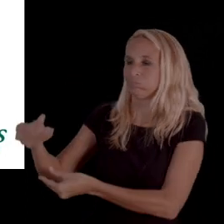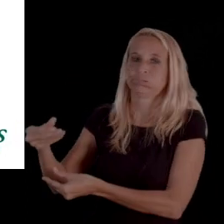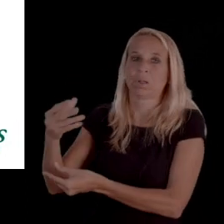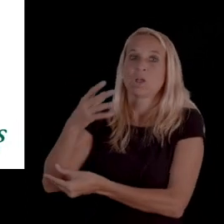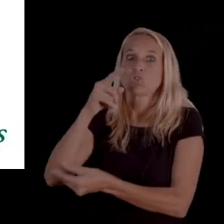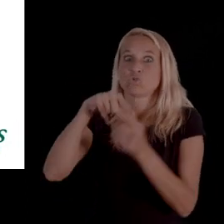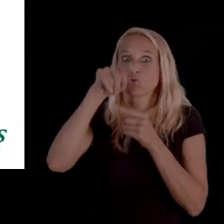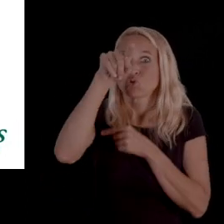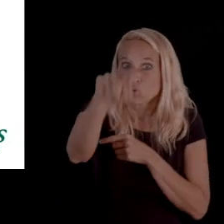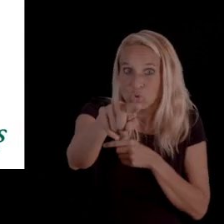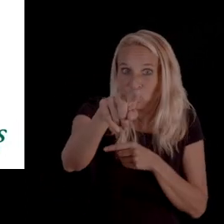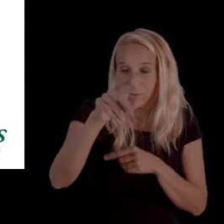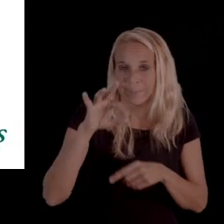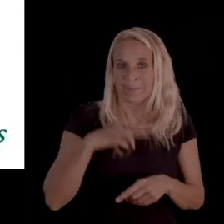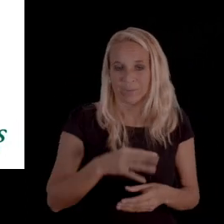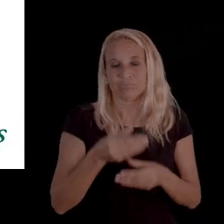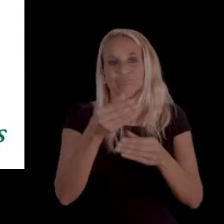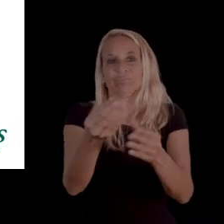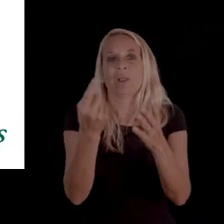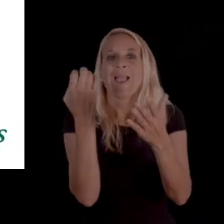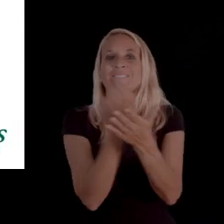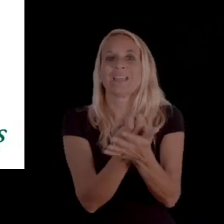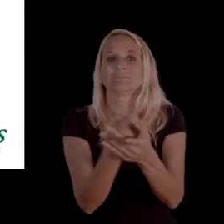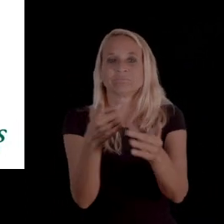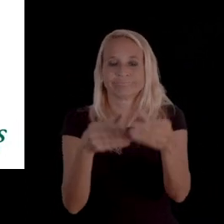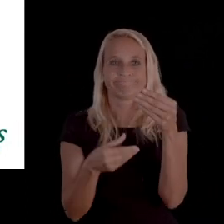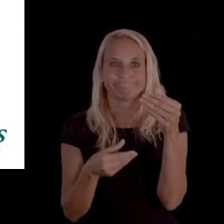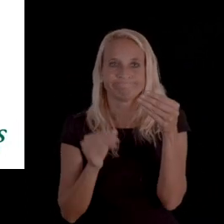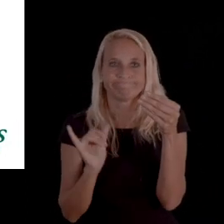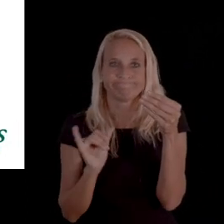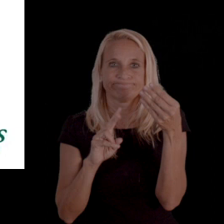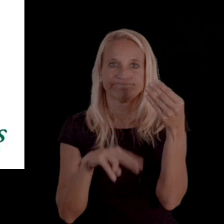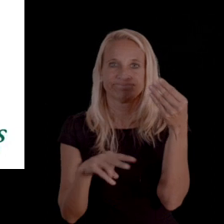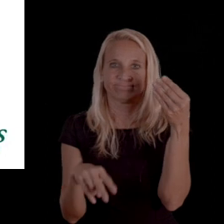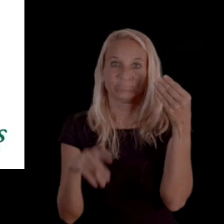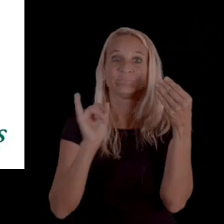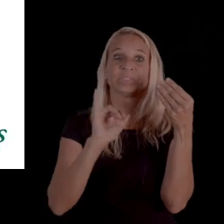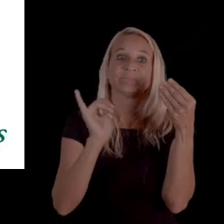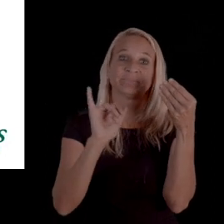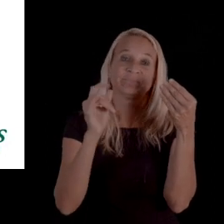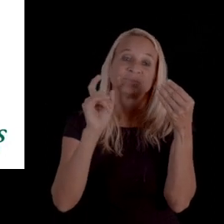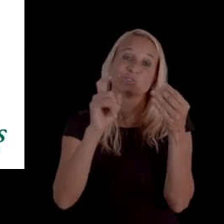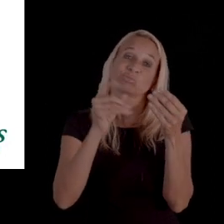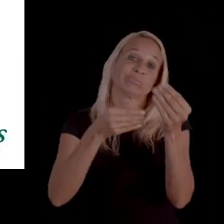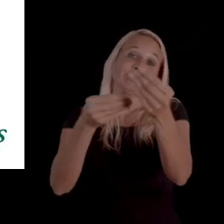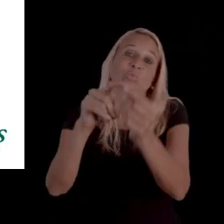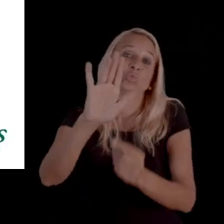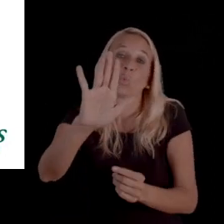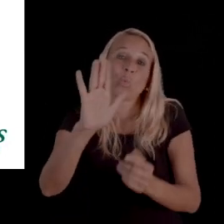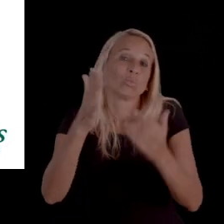and sent directly to the beneficiary. It should also be sent to whoever's resonated the representative.